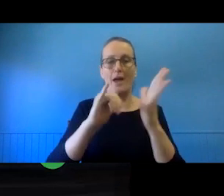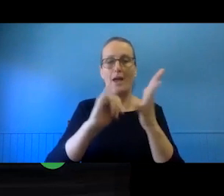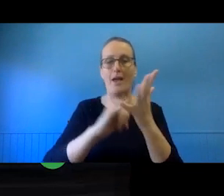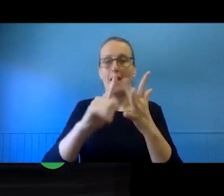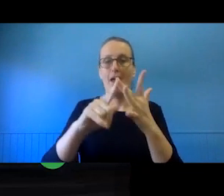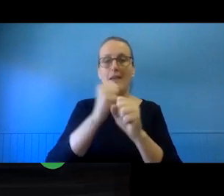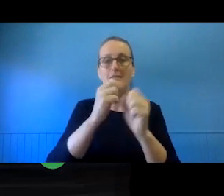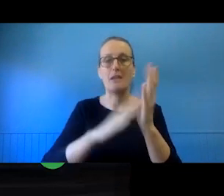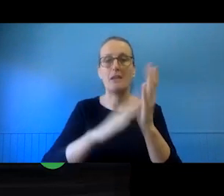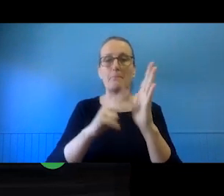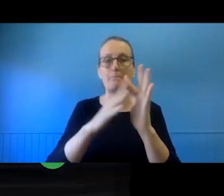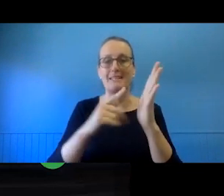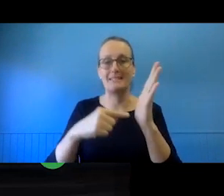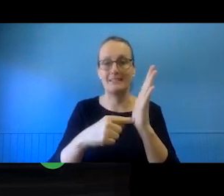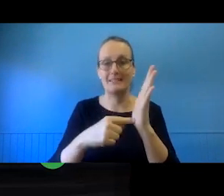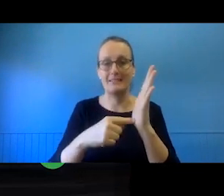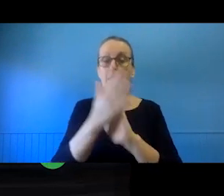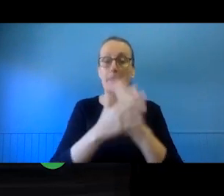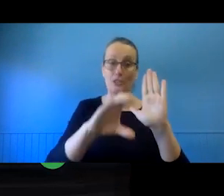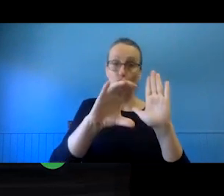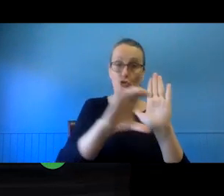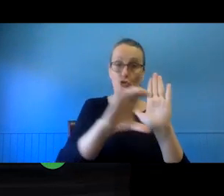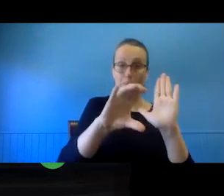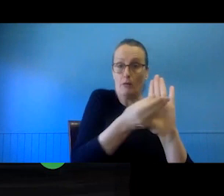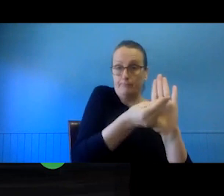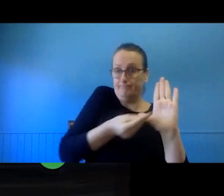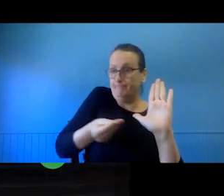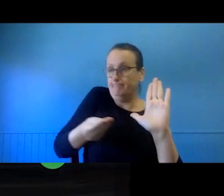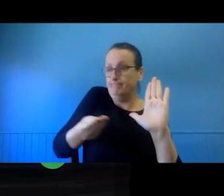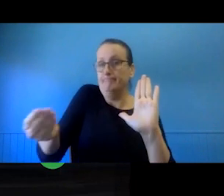transfer of copyright from one party to another. So, if you're asked to